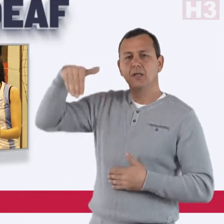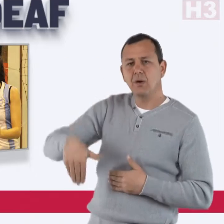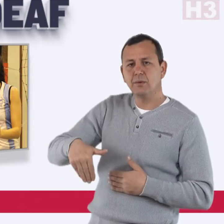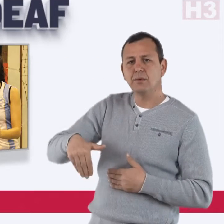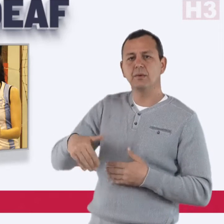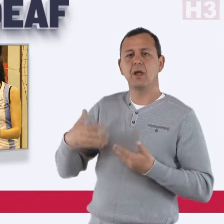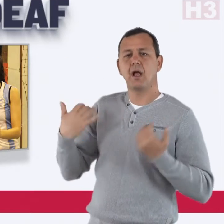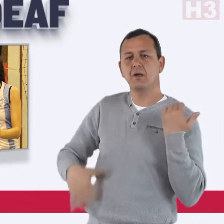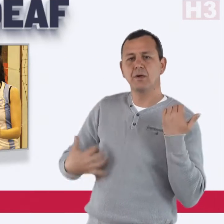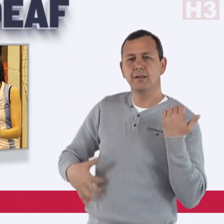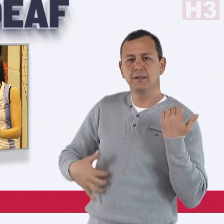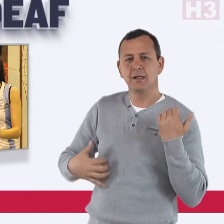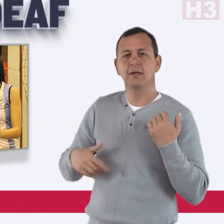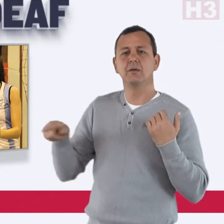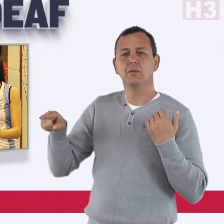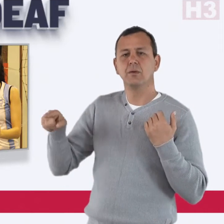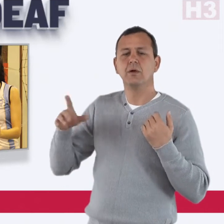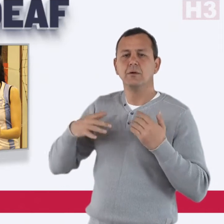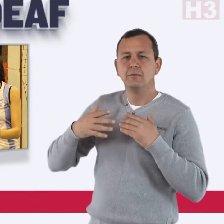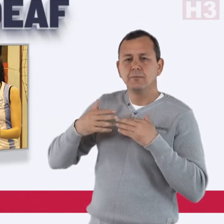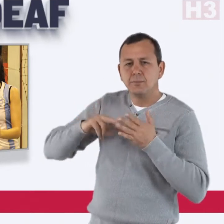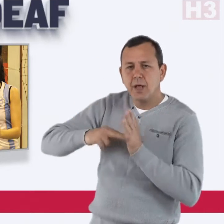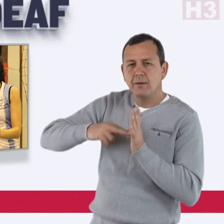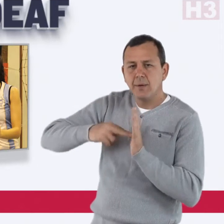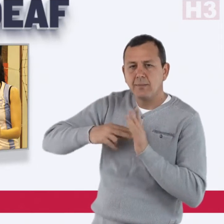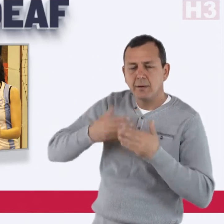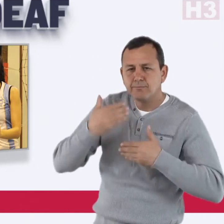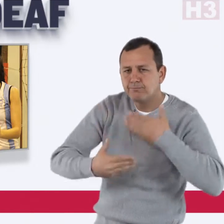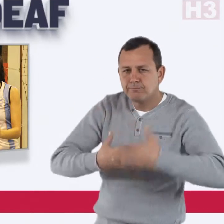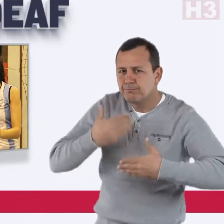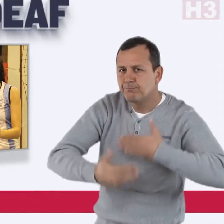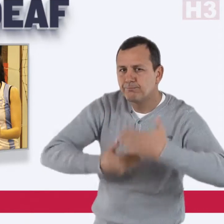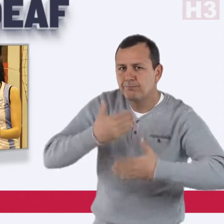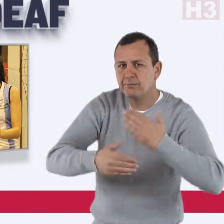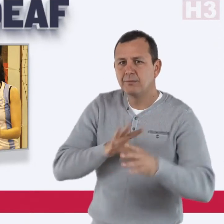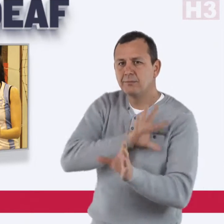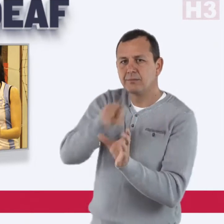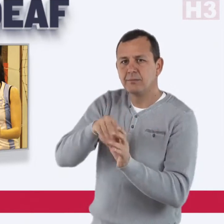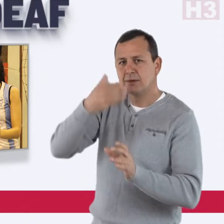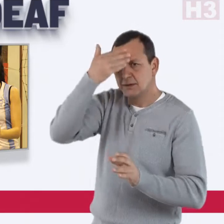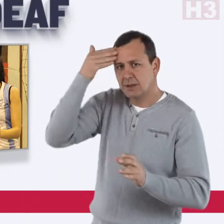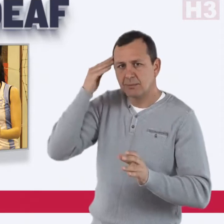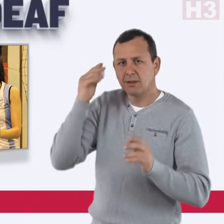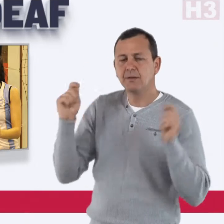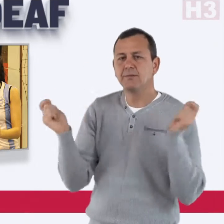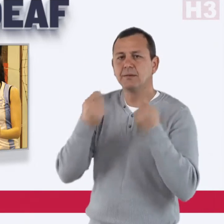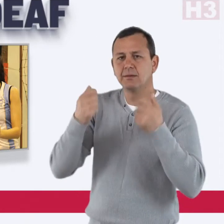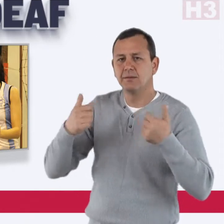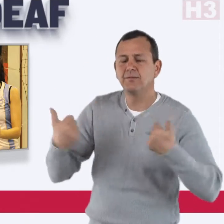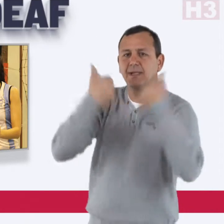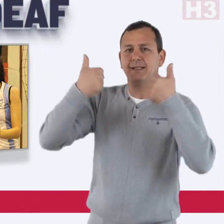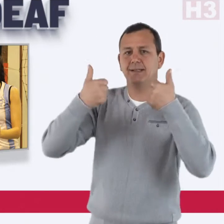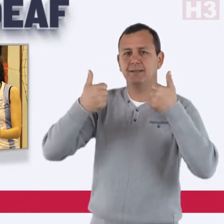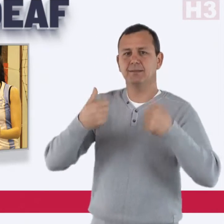in southern Argentina so they feel prepared for the summer event.